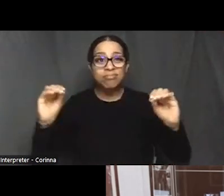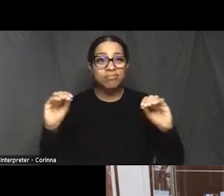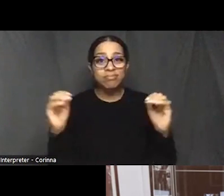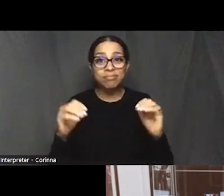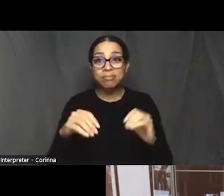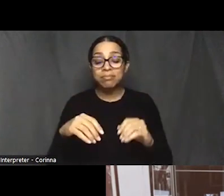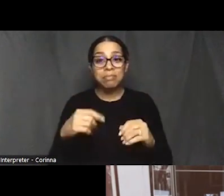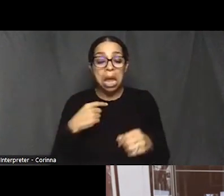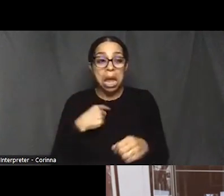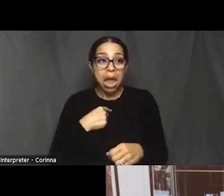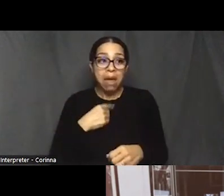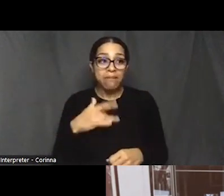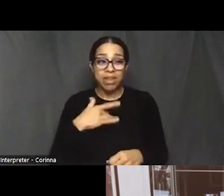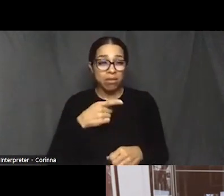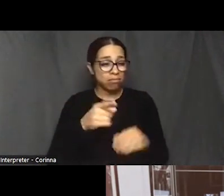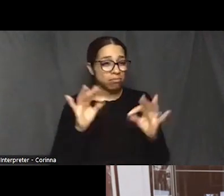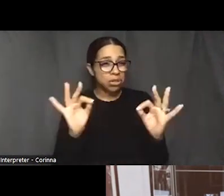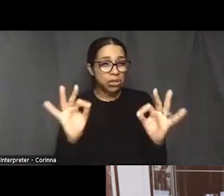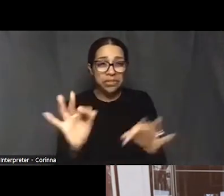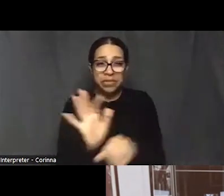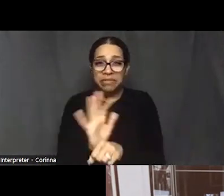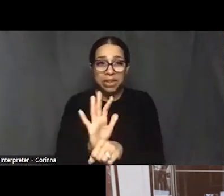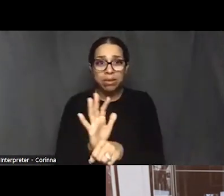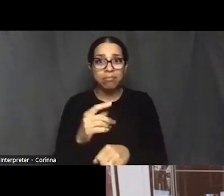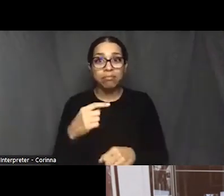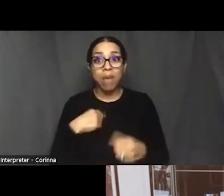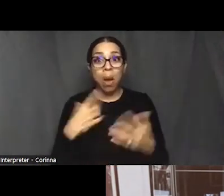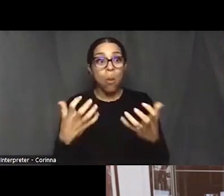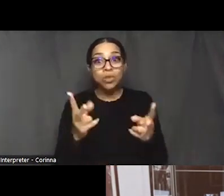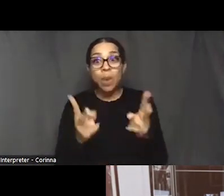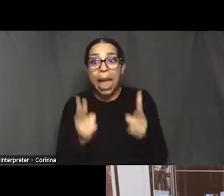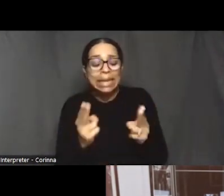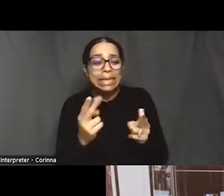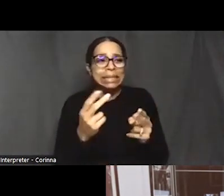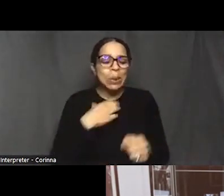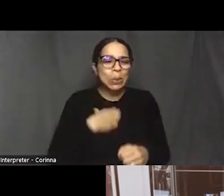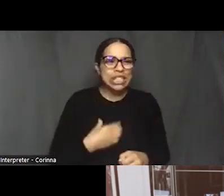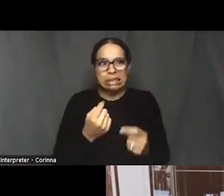I think we got it just right. And, you know, I think my team has an agreement.